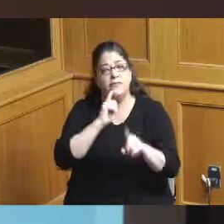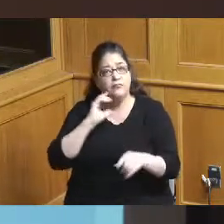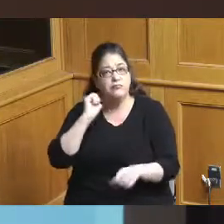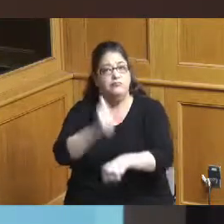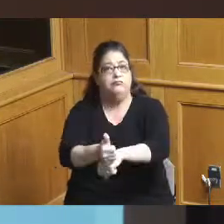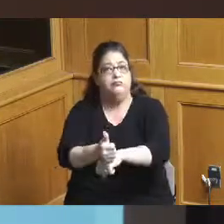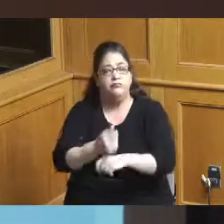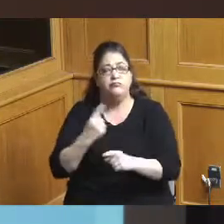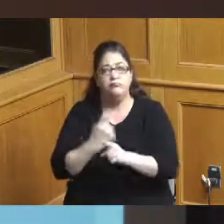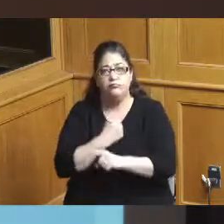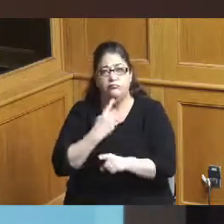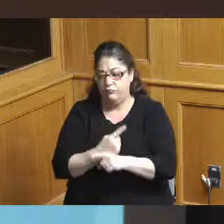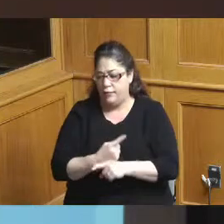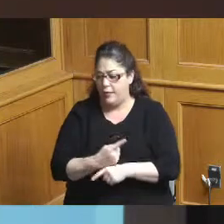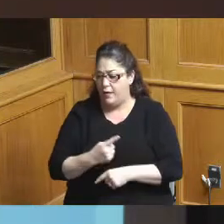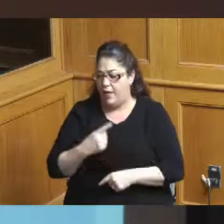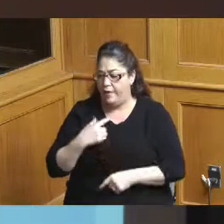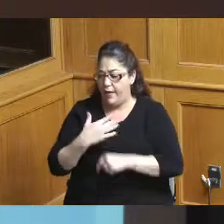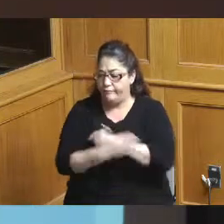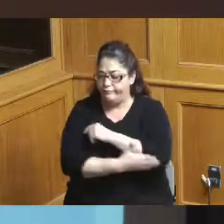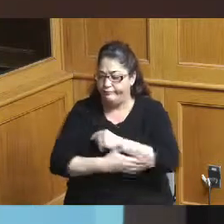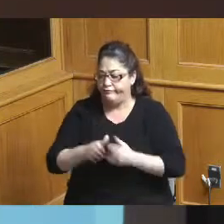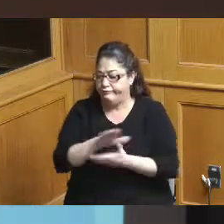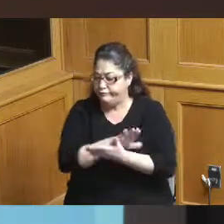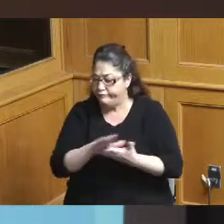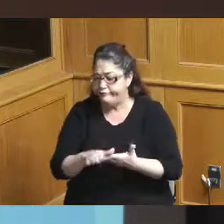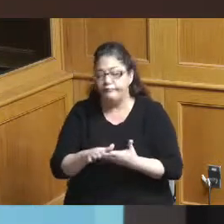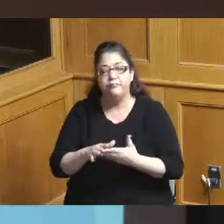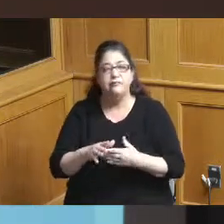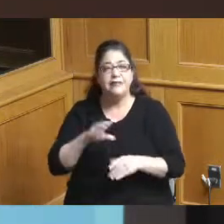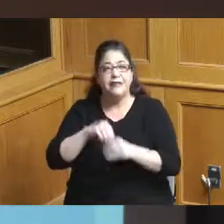and obviously if approved by the Board the administration would then negotiate an MOU